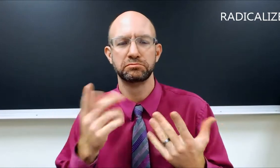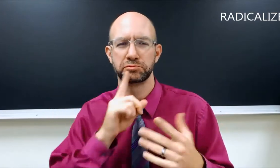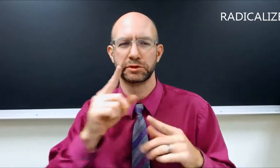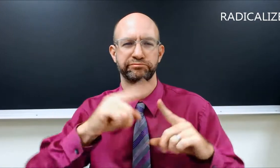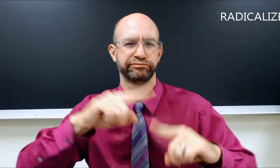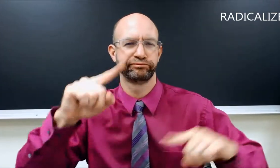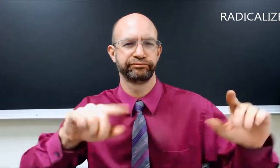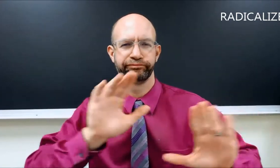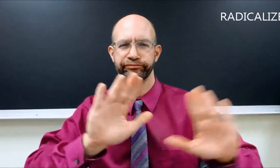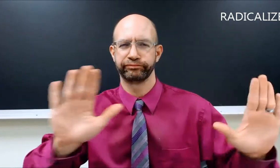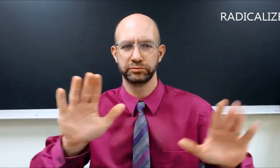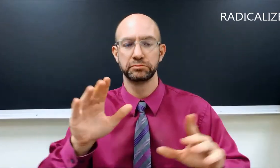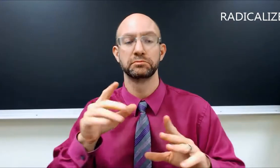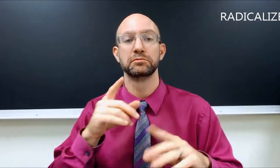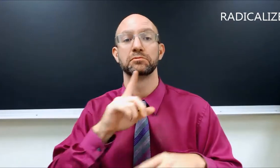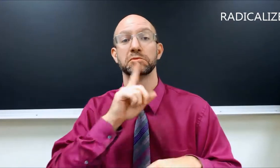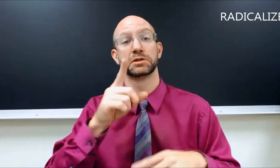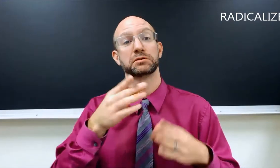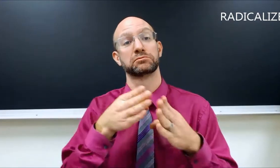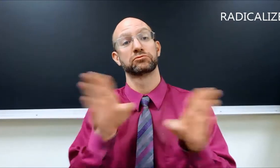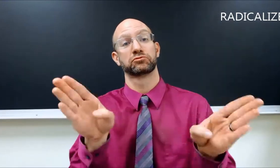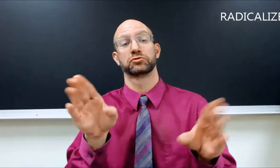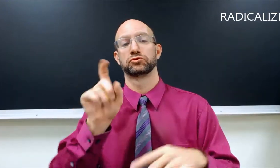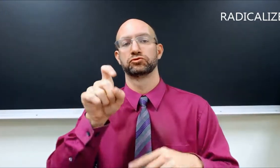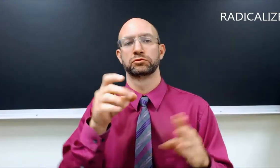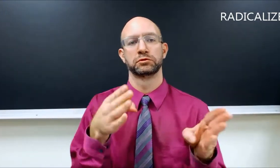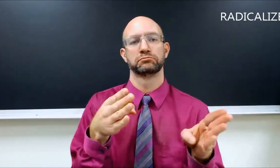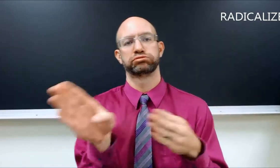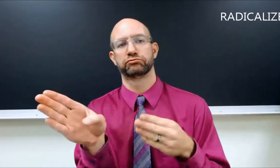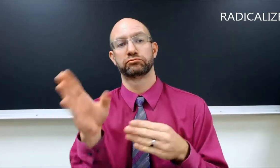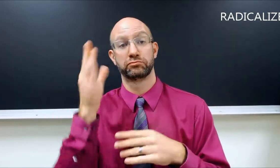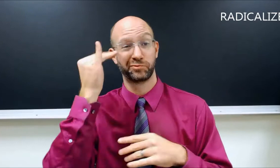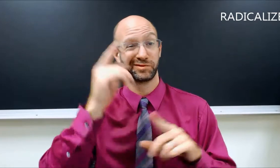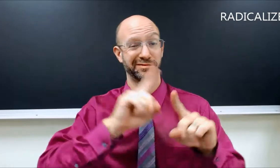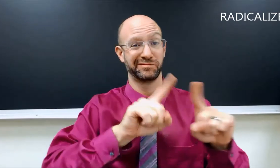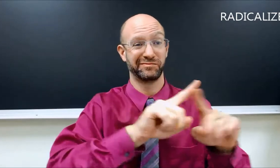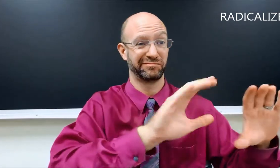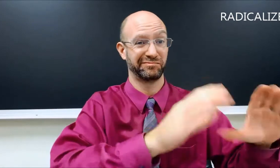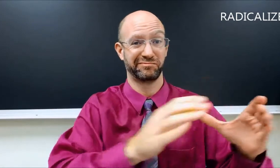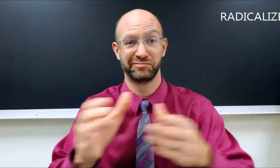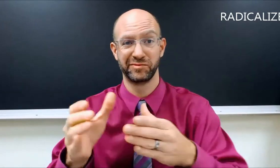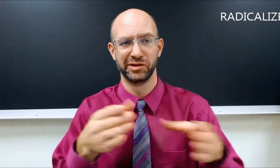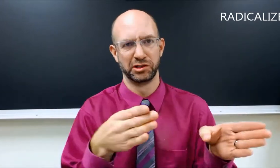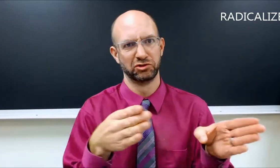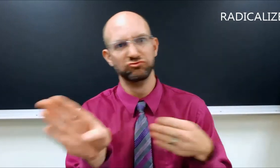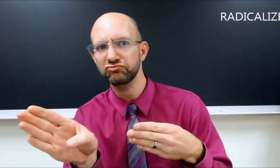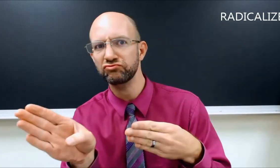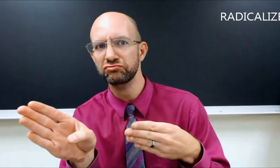There is really a variety of ways how they become radicalized. Really, generally, we should use the sign for SHIFT, because there are parties where they shifted away from, and towards others.